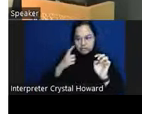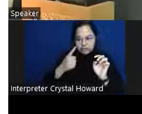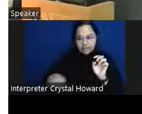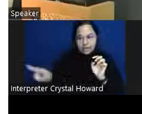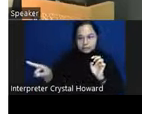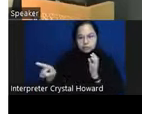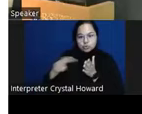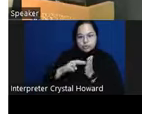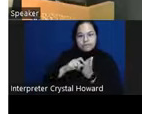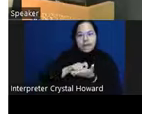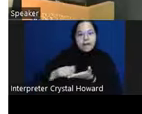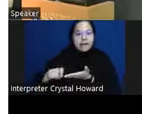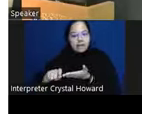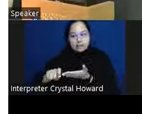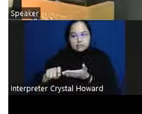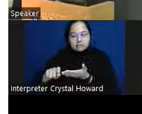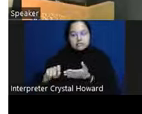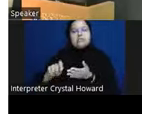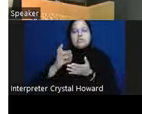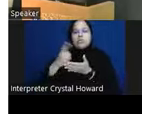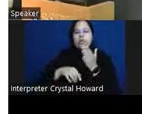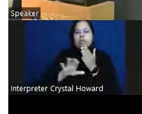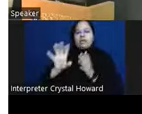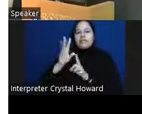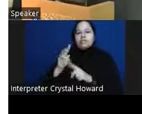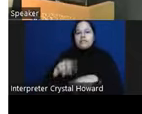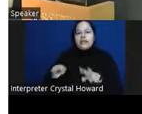to then influence what goals they set and what areas they feel are being met and are not being